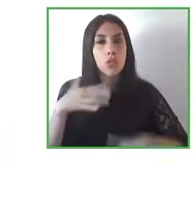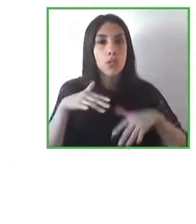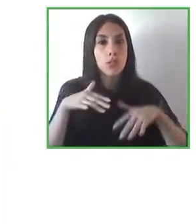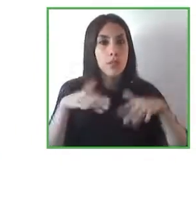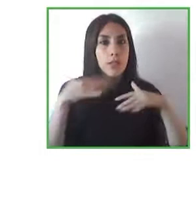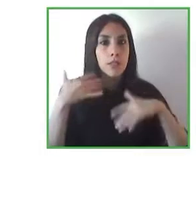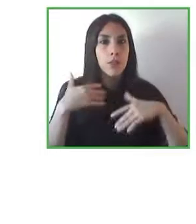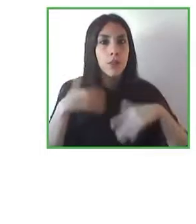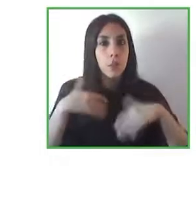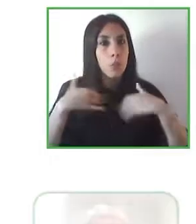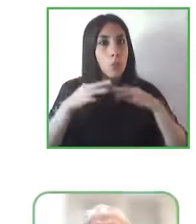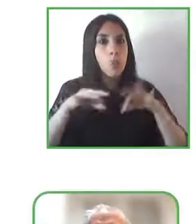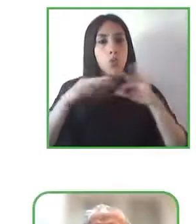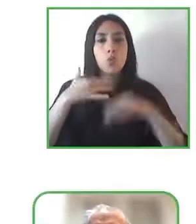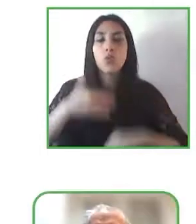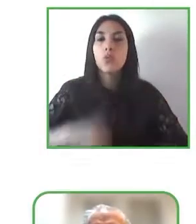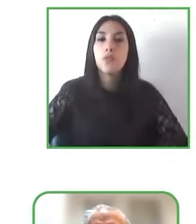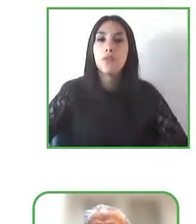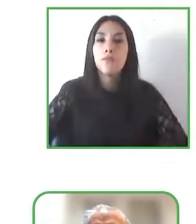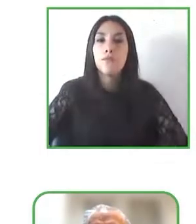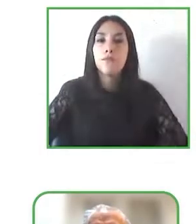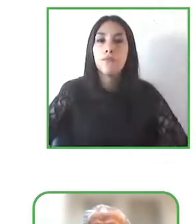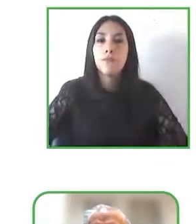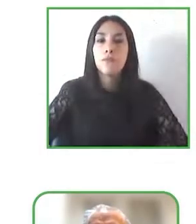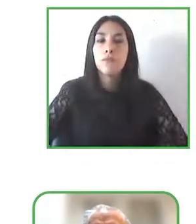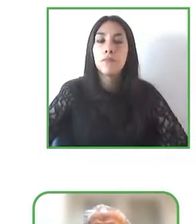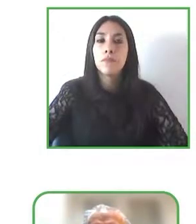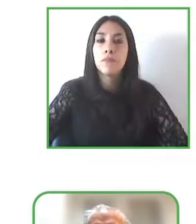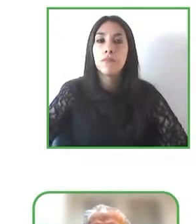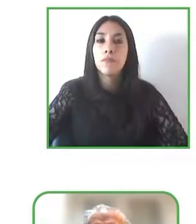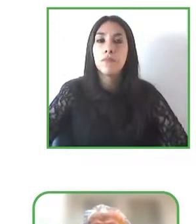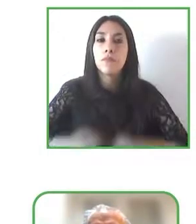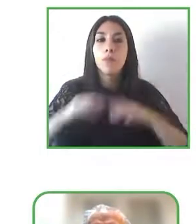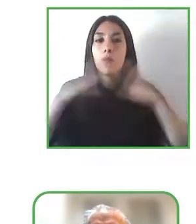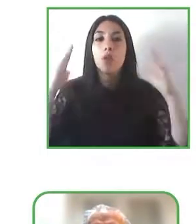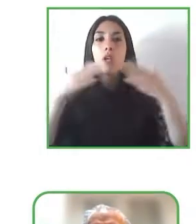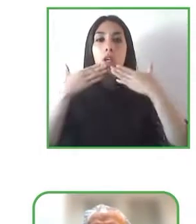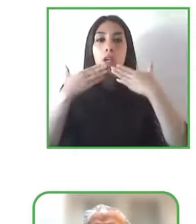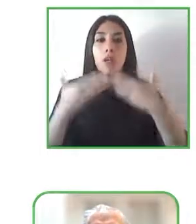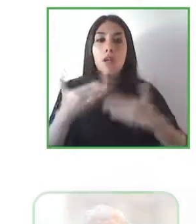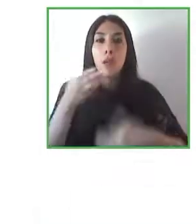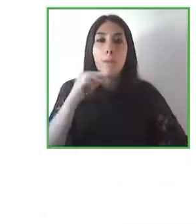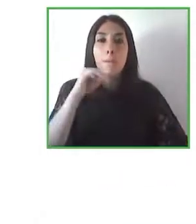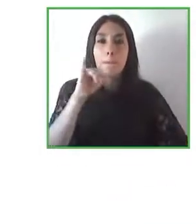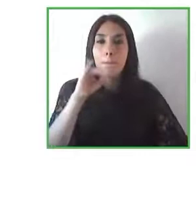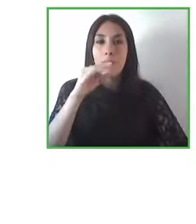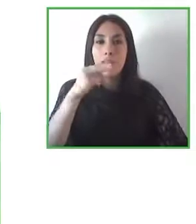Thank you very much Michael, thank you very much Michael, and I’ll go over to you, Javier.